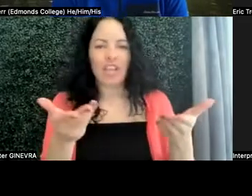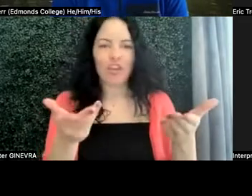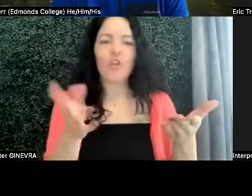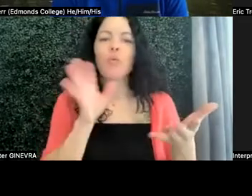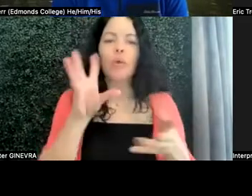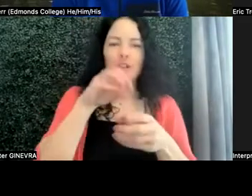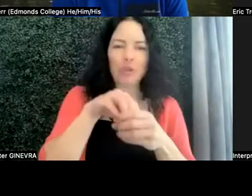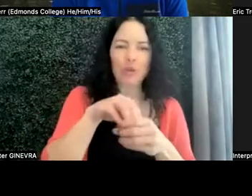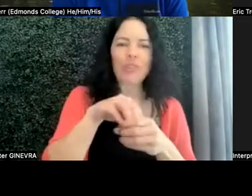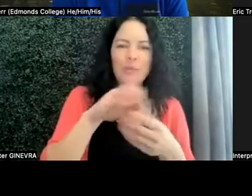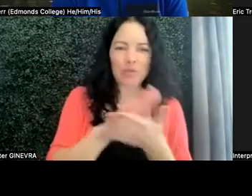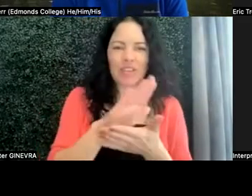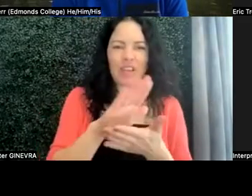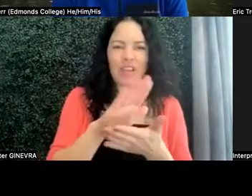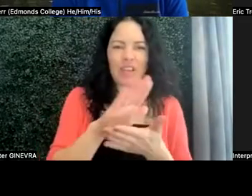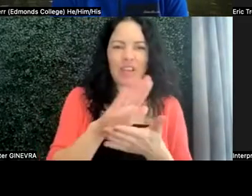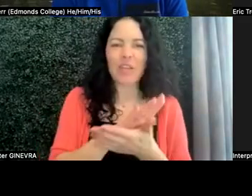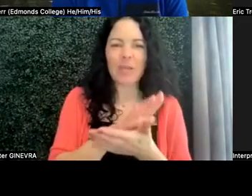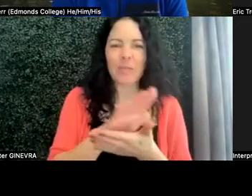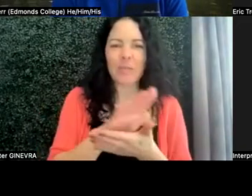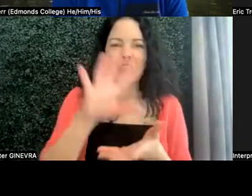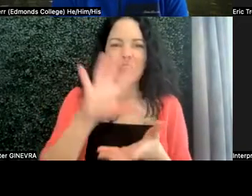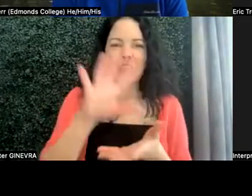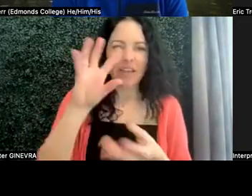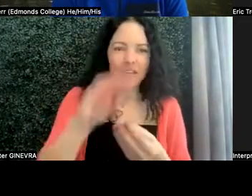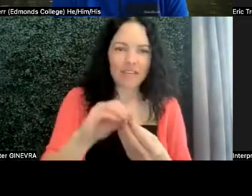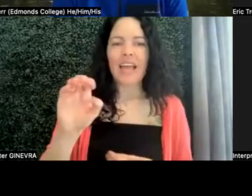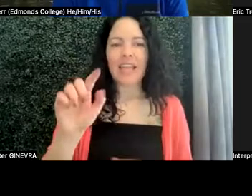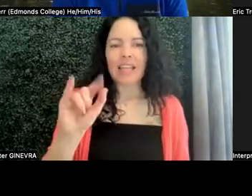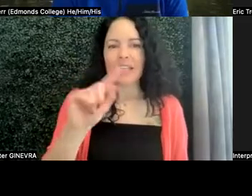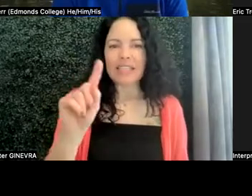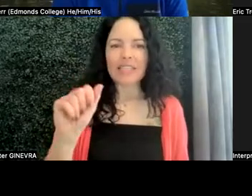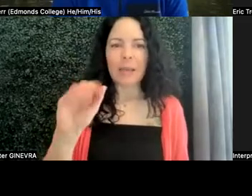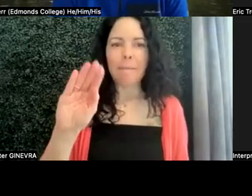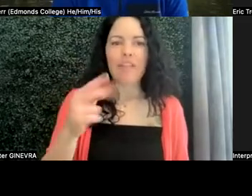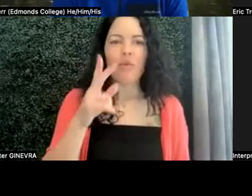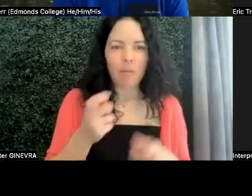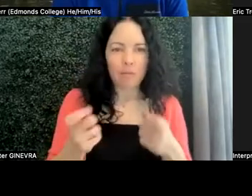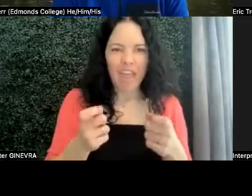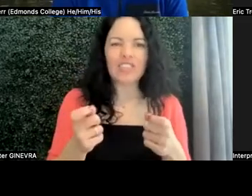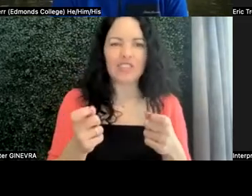that Elizabeth manages and puts together for us-- Elizabeth Woolner one of our colleagues.